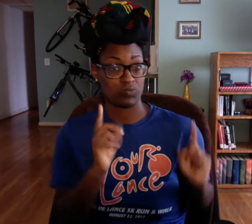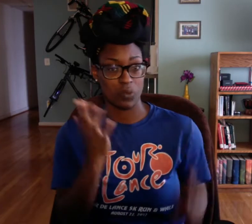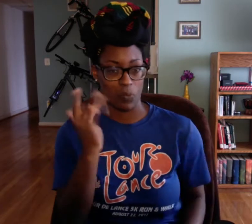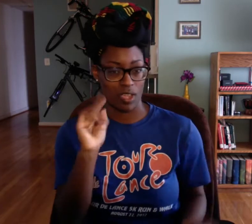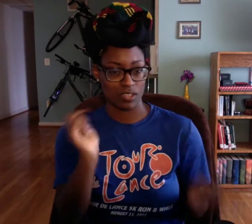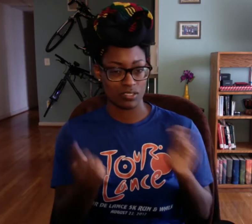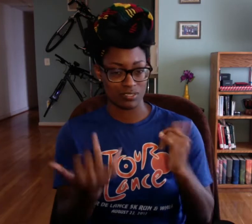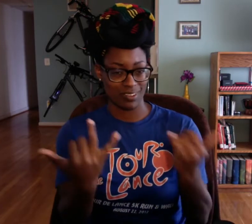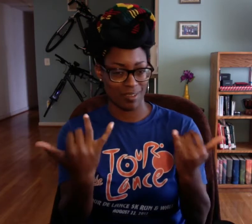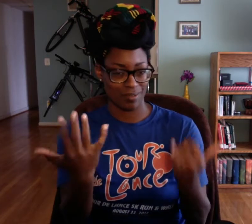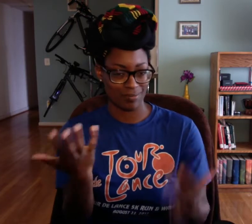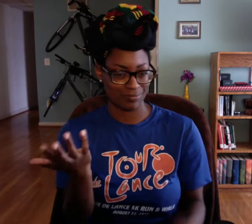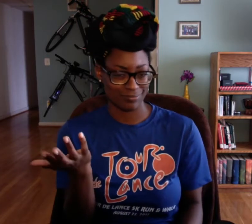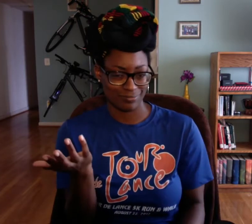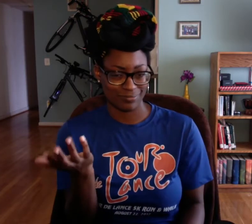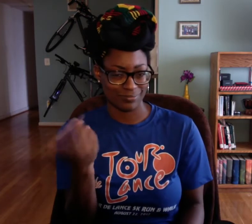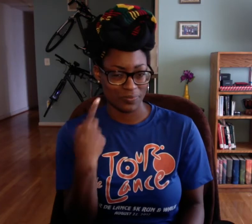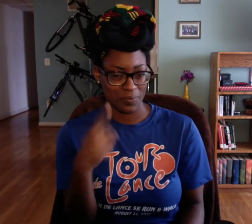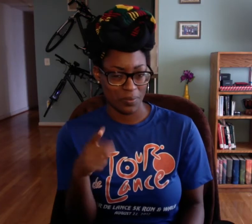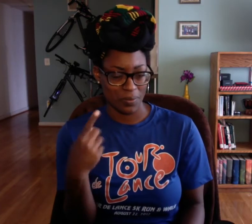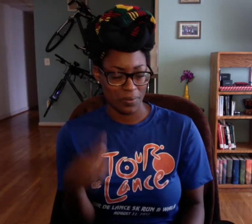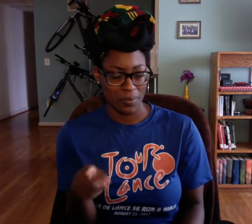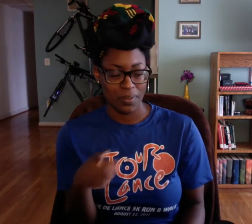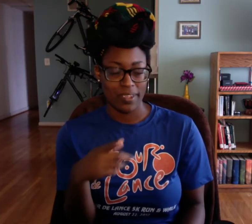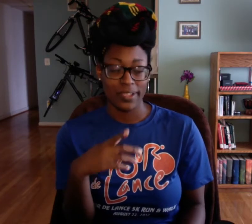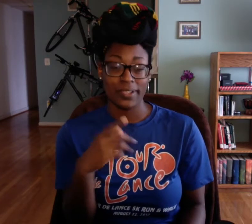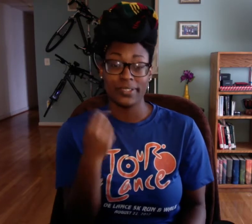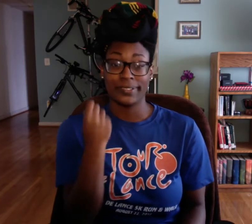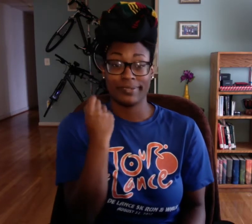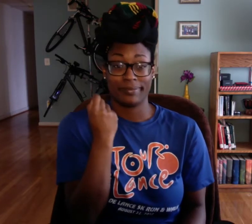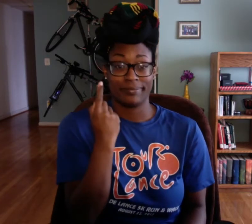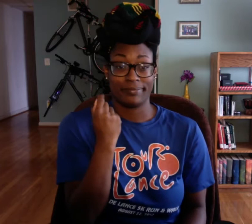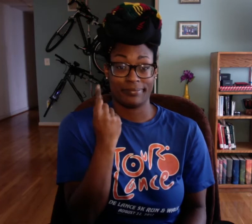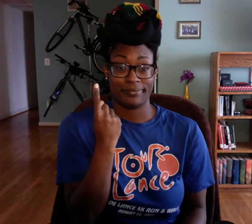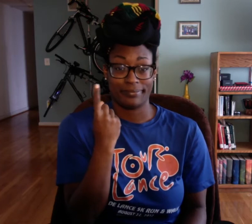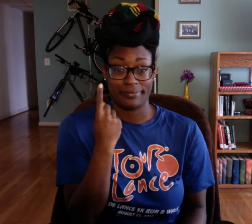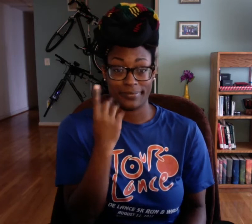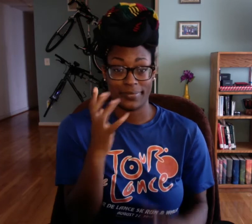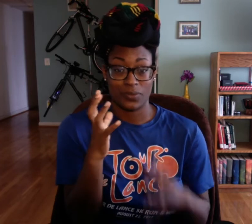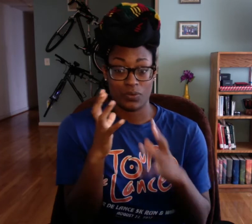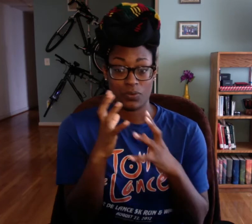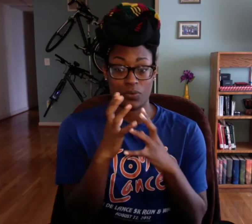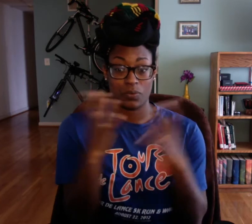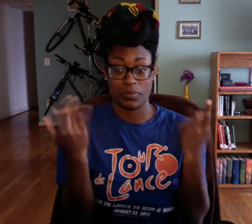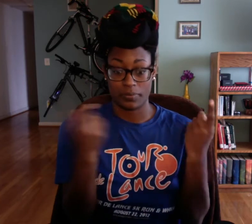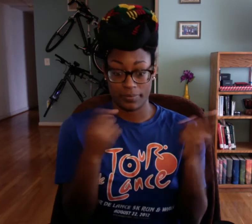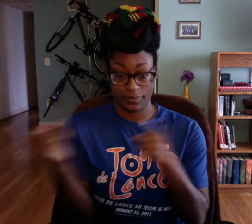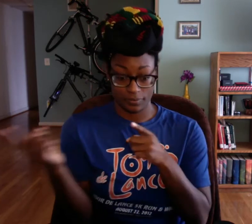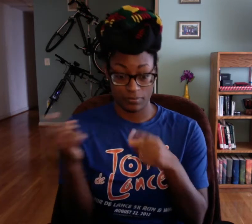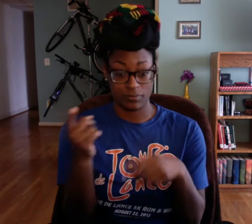I've been using it this far and it's worked so why change? Why switch it up?